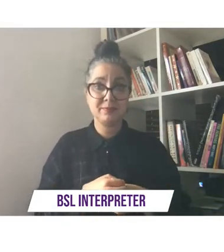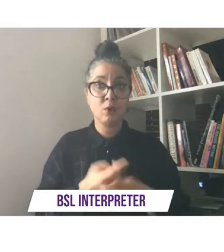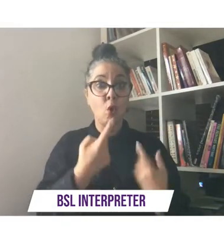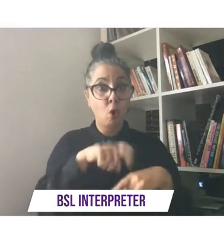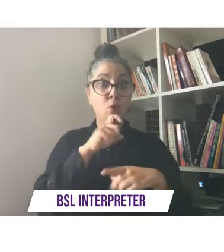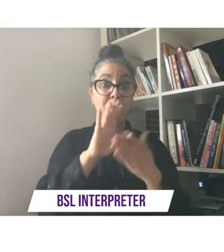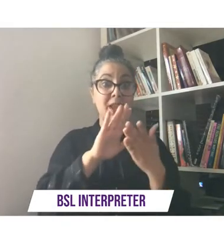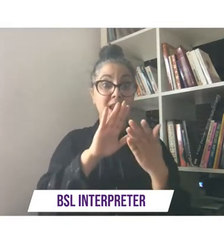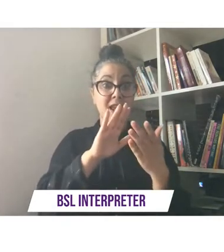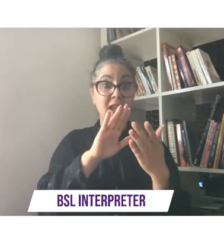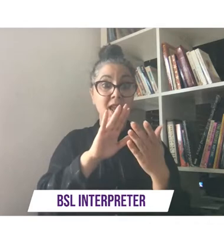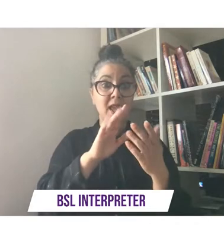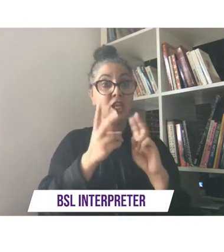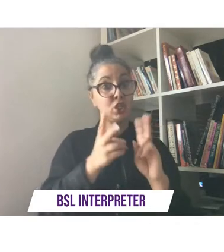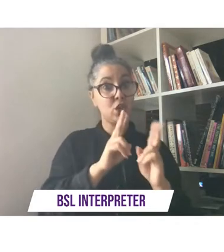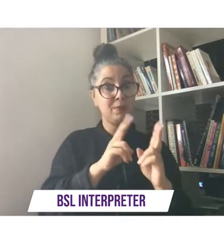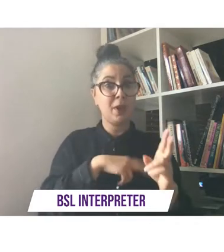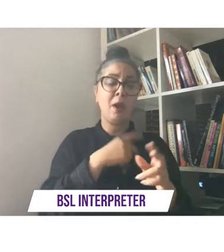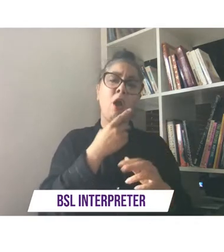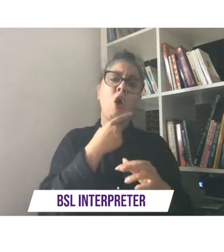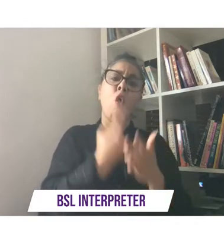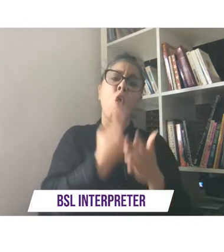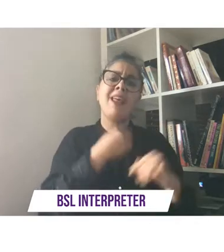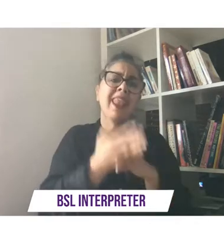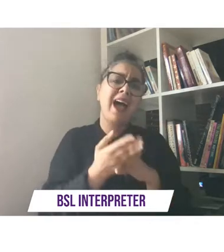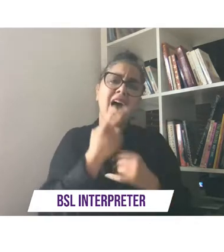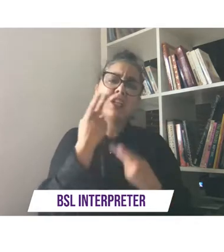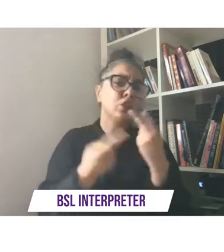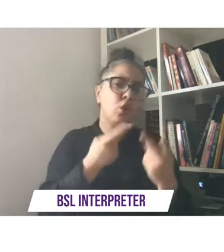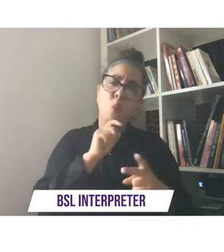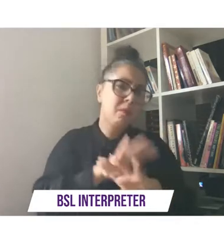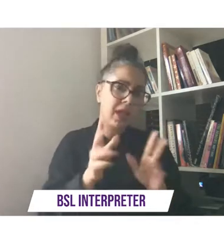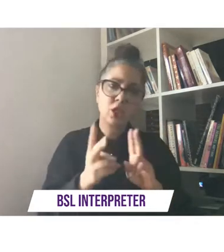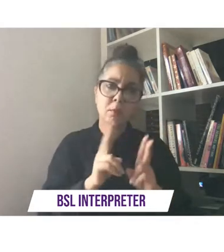for the last song unfortunately but they will be we will make sure that they are captioned